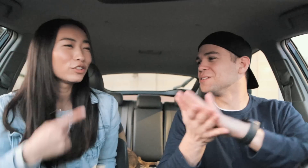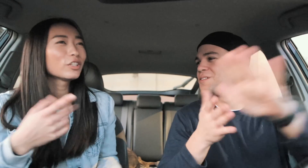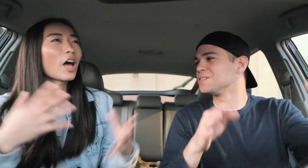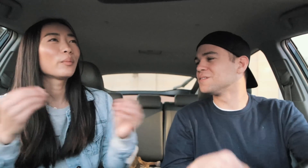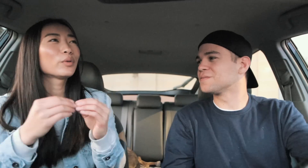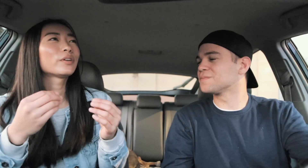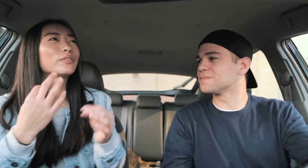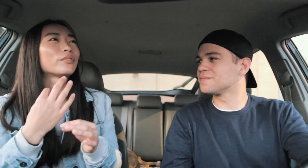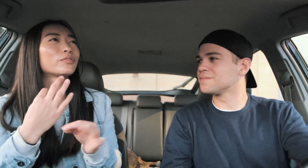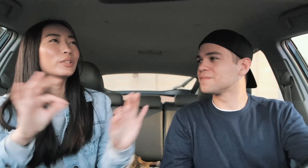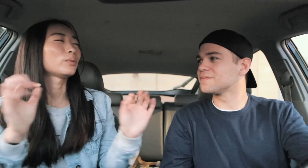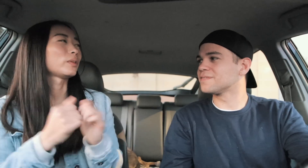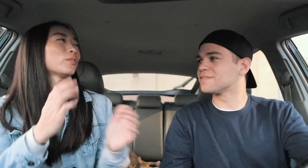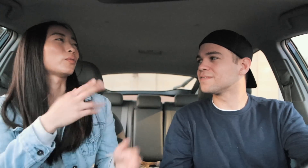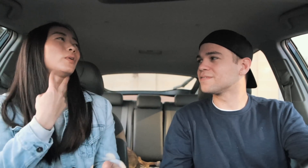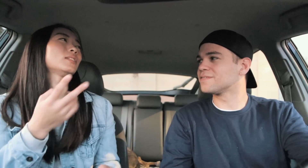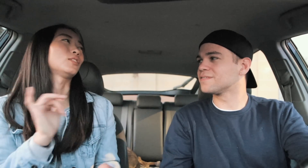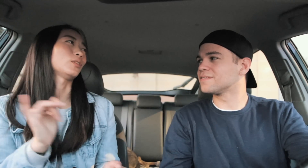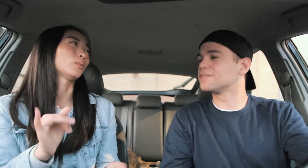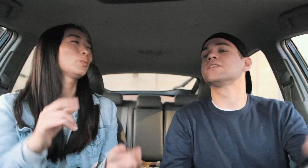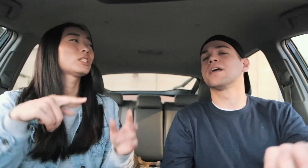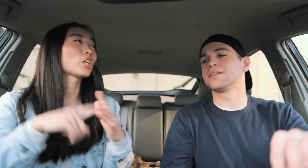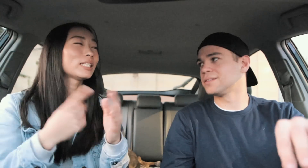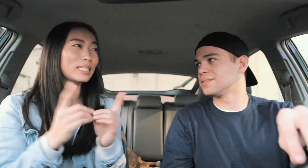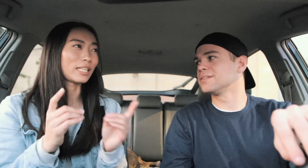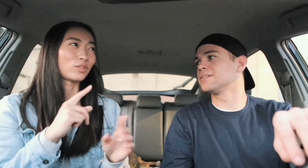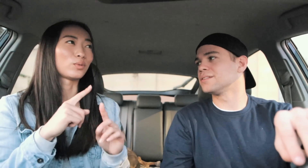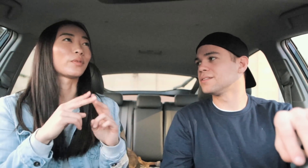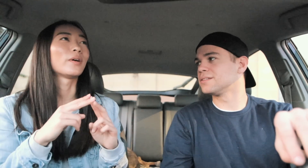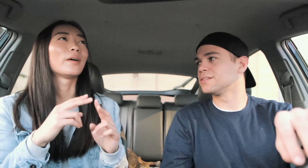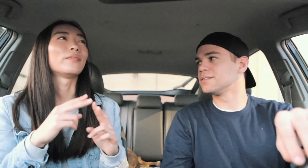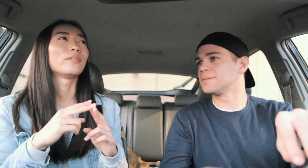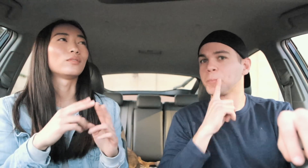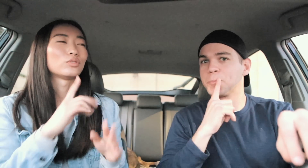and you're a lot more of free with your voice too when we started dating you were